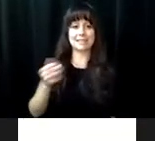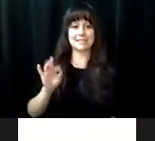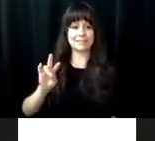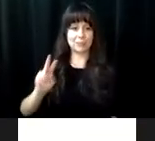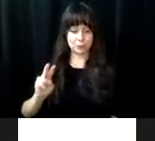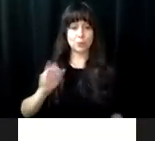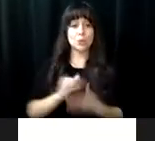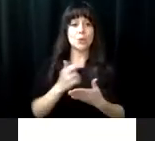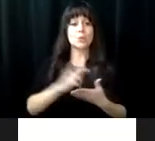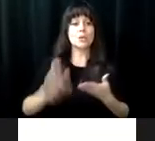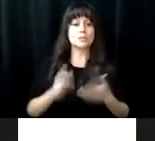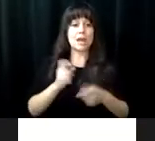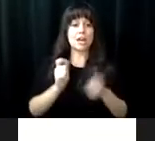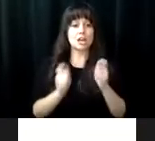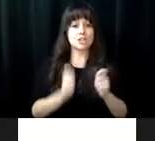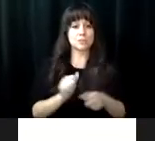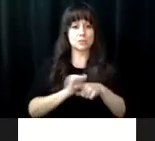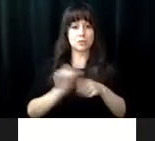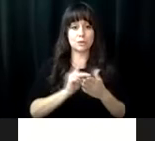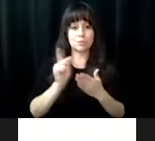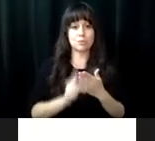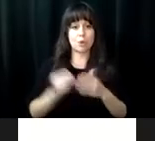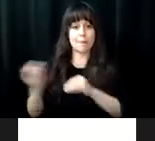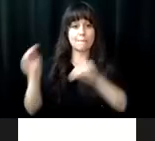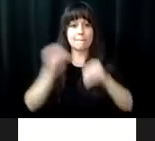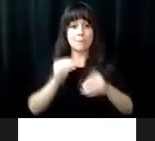The community. On February 22nd, 1972,